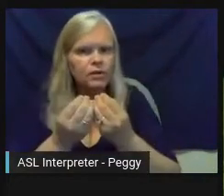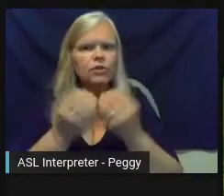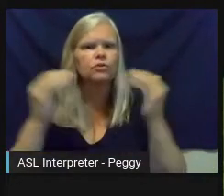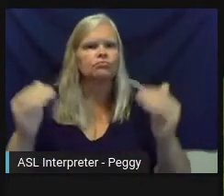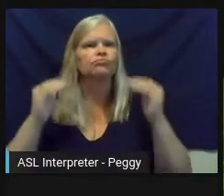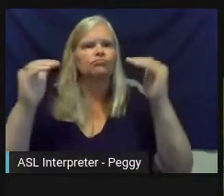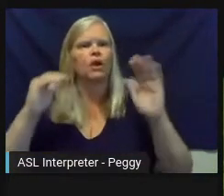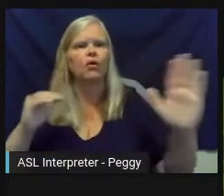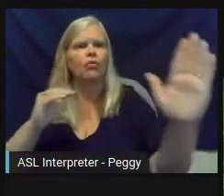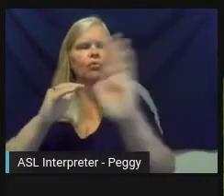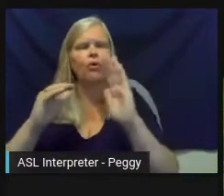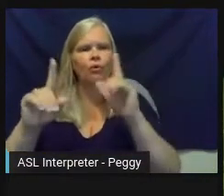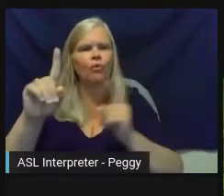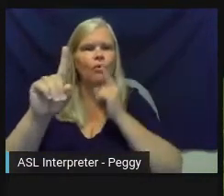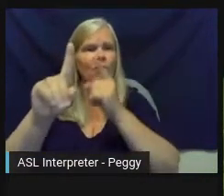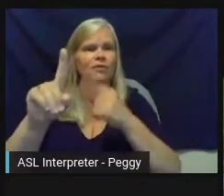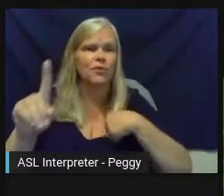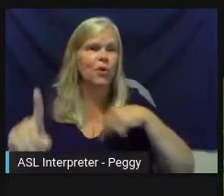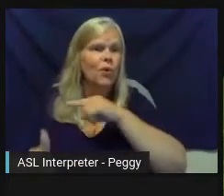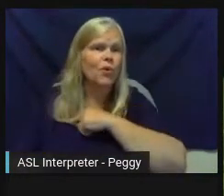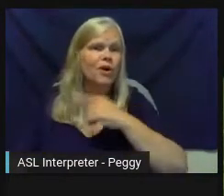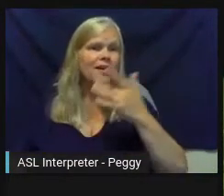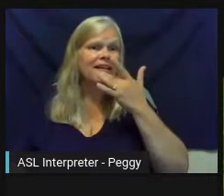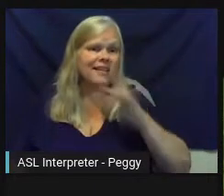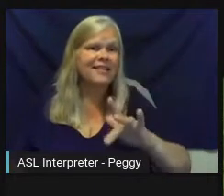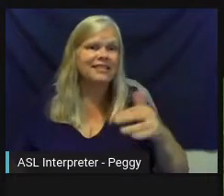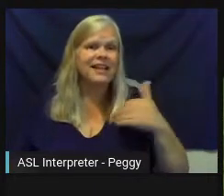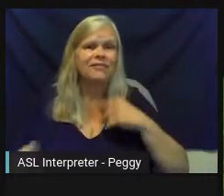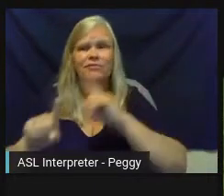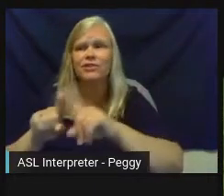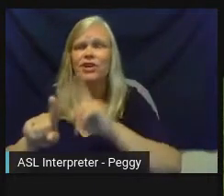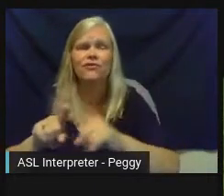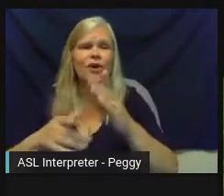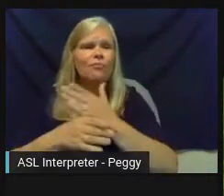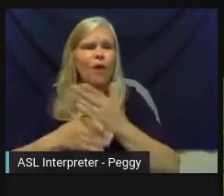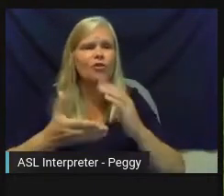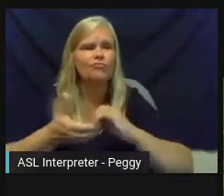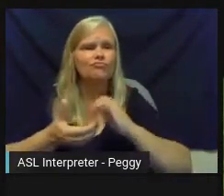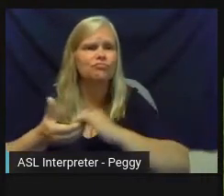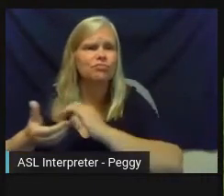And we've been fortunate to have lots of different partnerships over the years, including Sally with